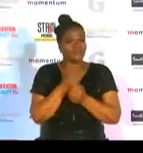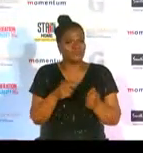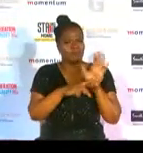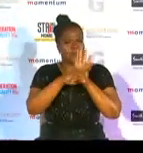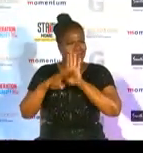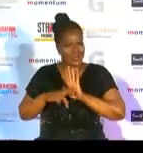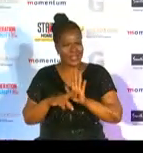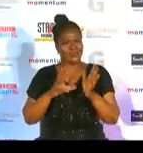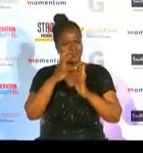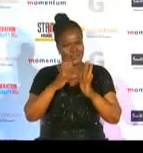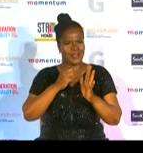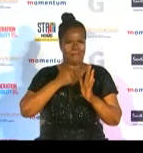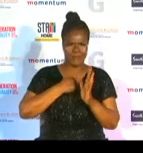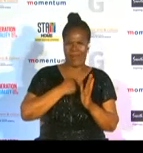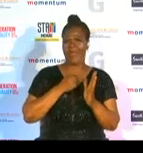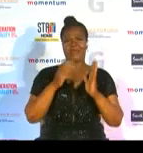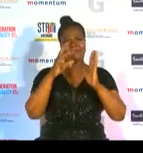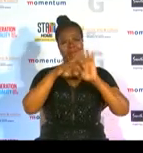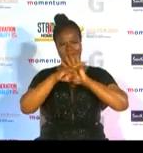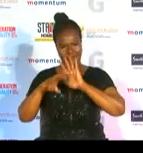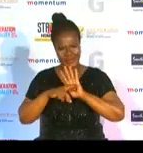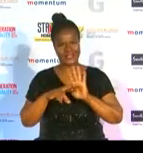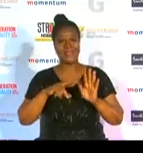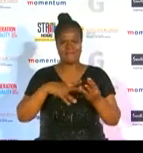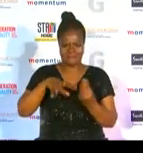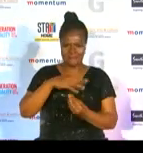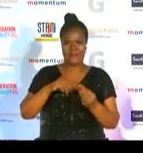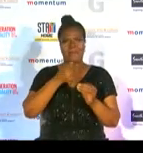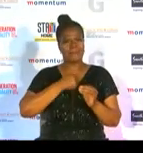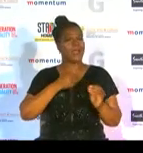family and represent south africa wherever i go in the world so thank you